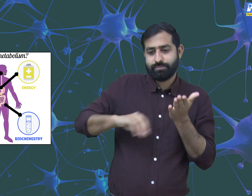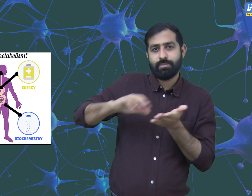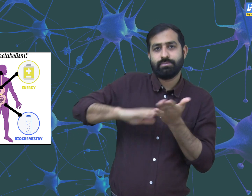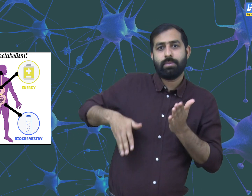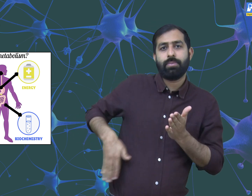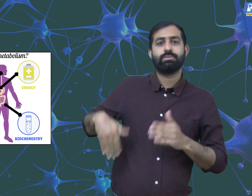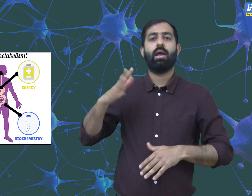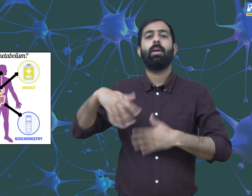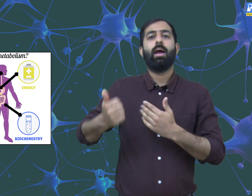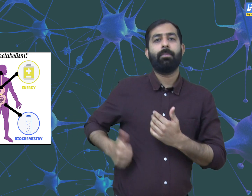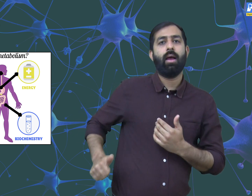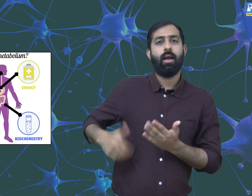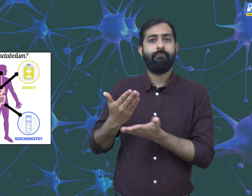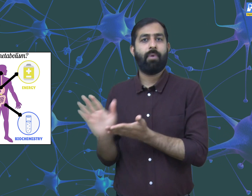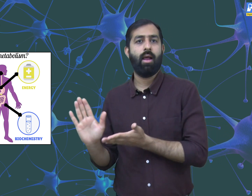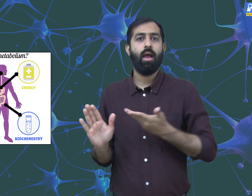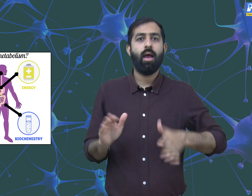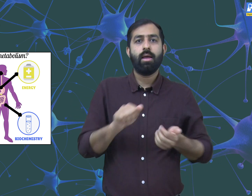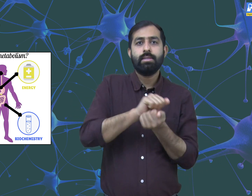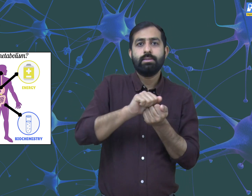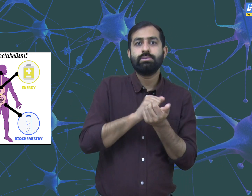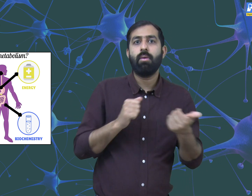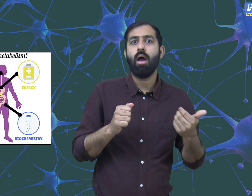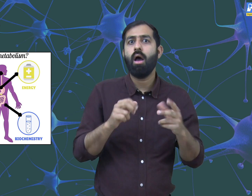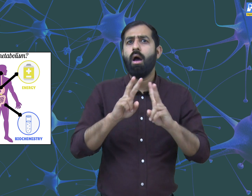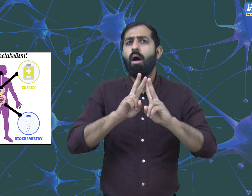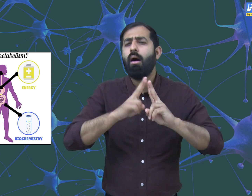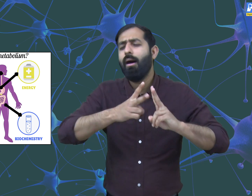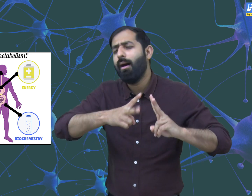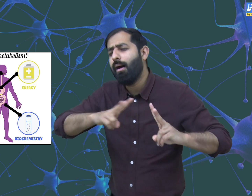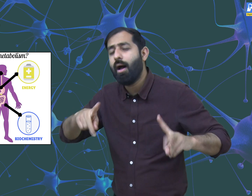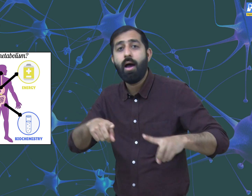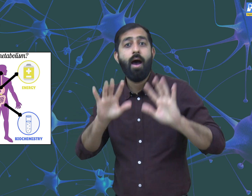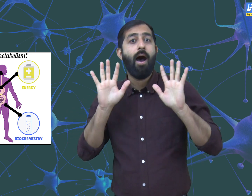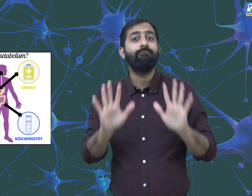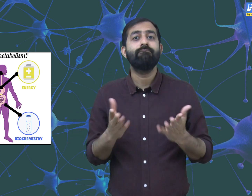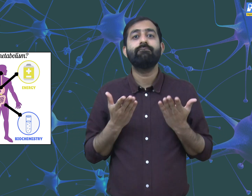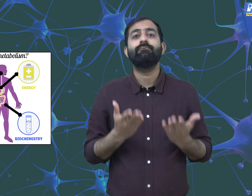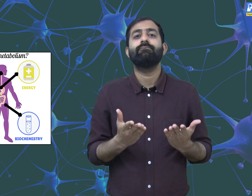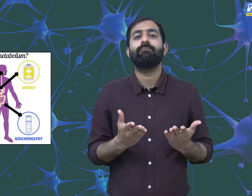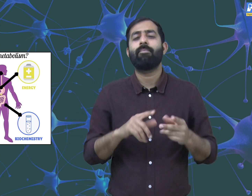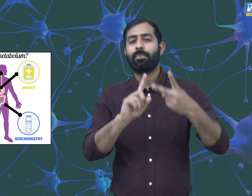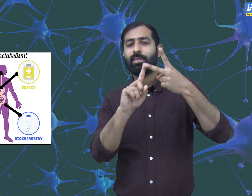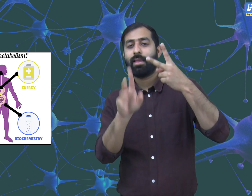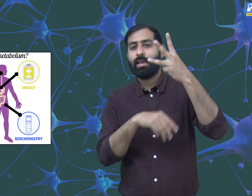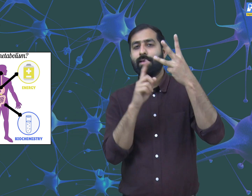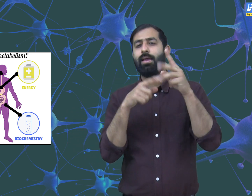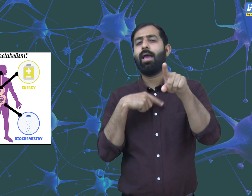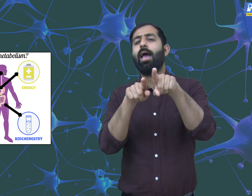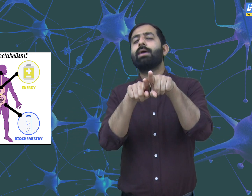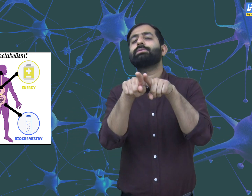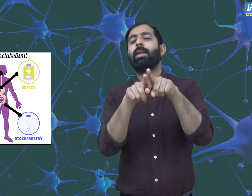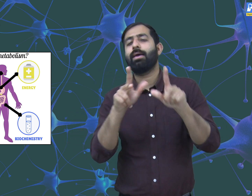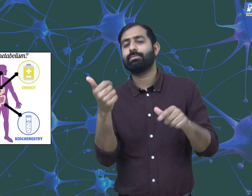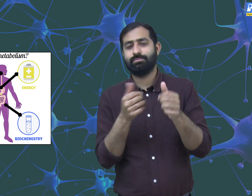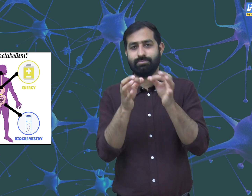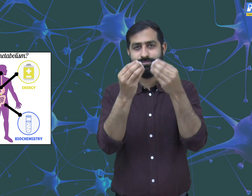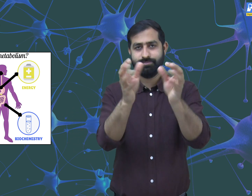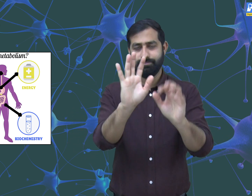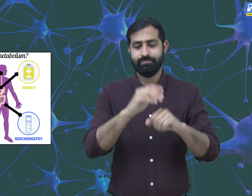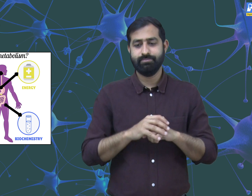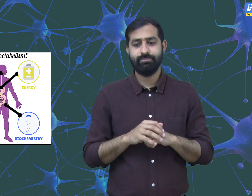metabolic waste from the body. This is how it helps us in digestion process. Another example,